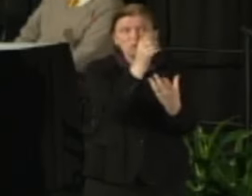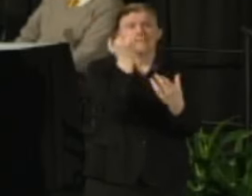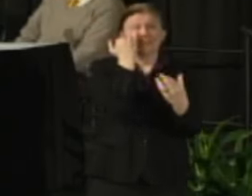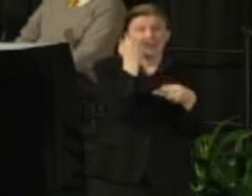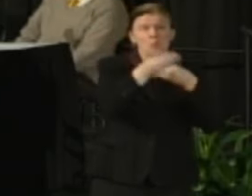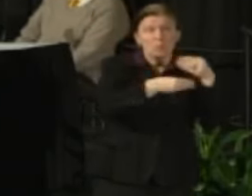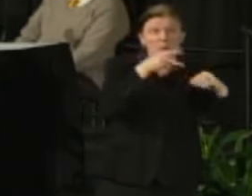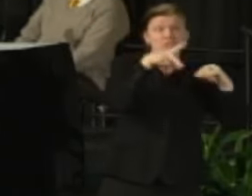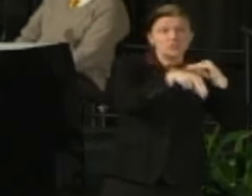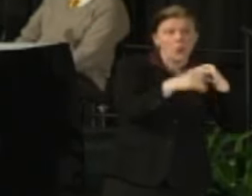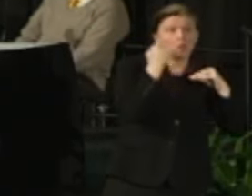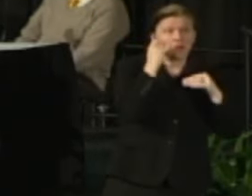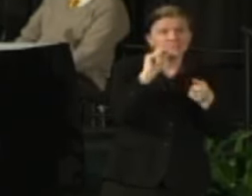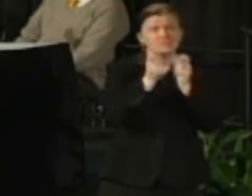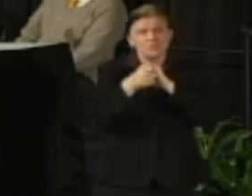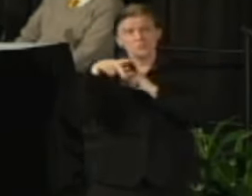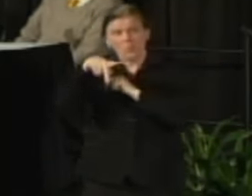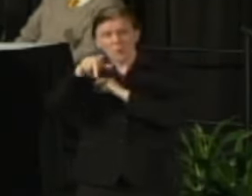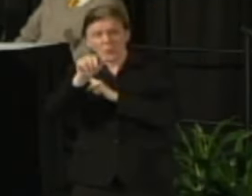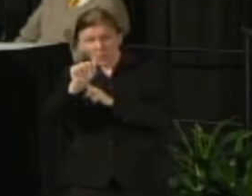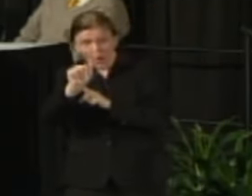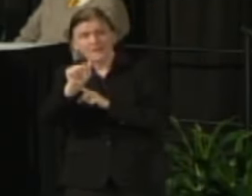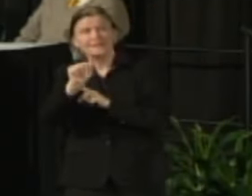of the arguments that I'm making.